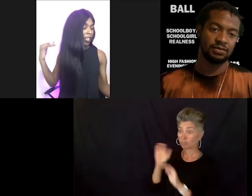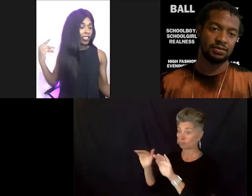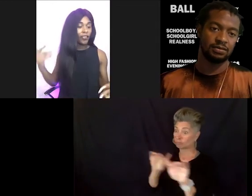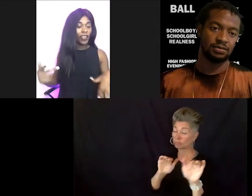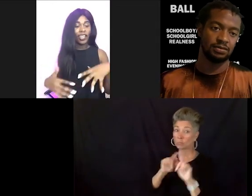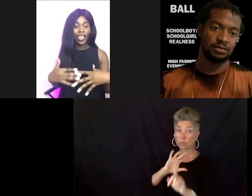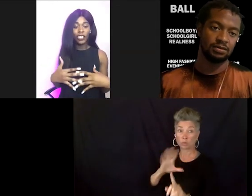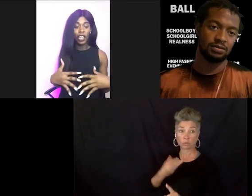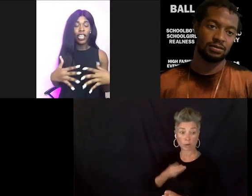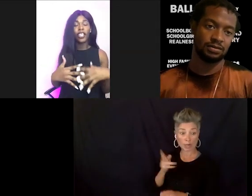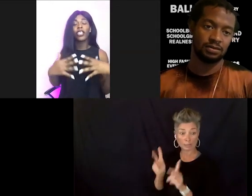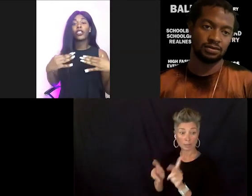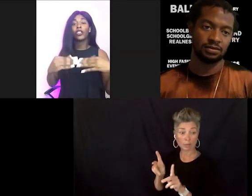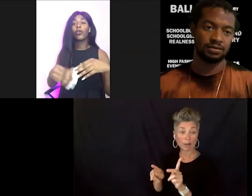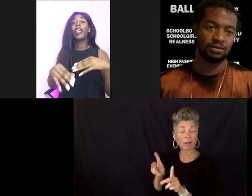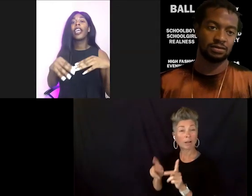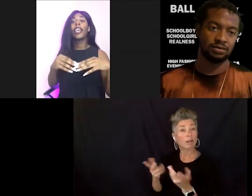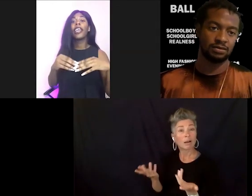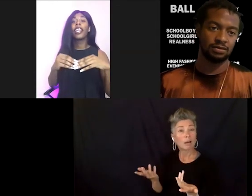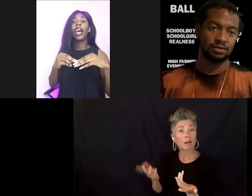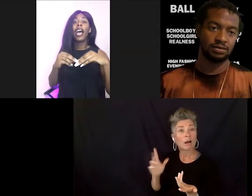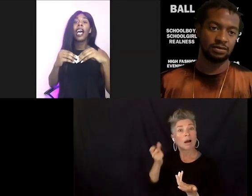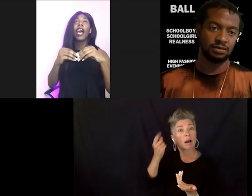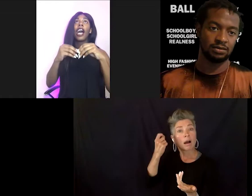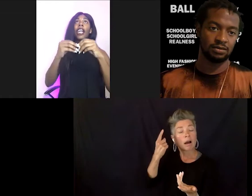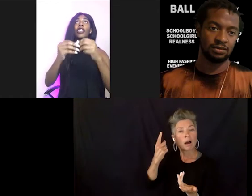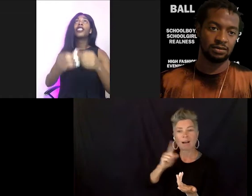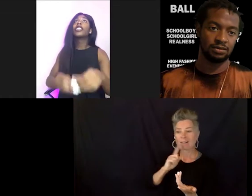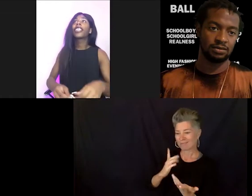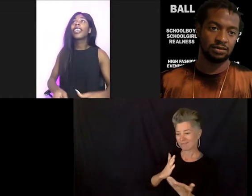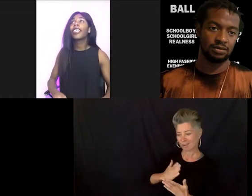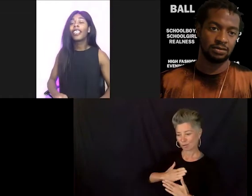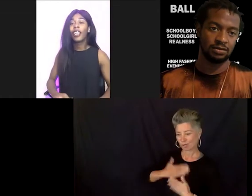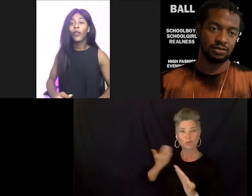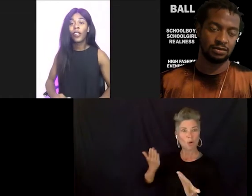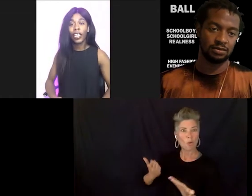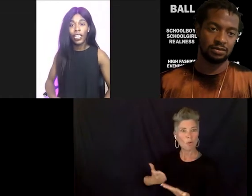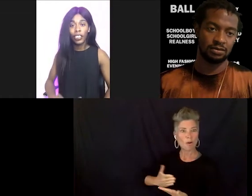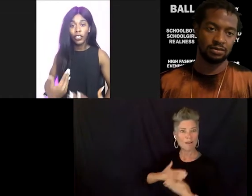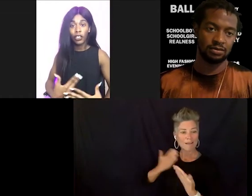to find that, like there's joy in understanding and realizing your transness